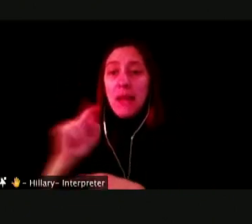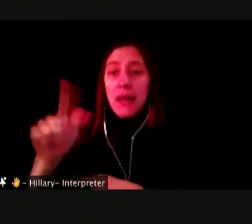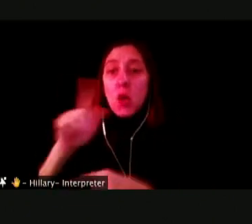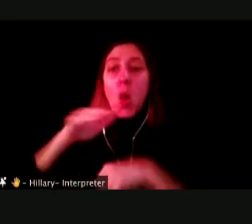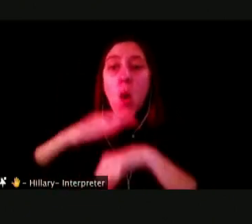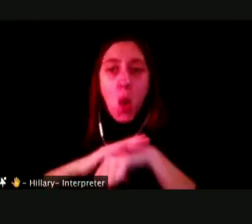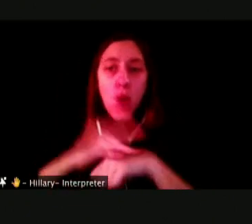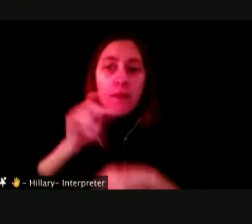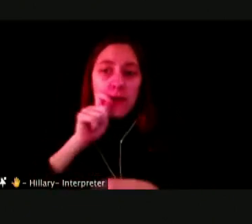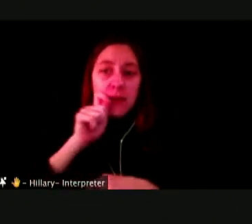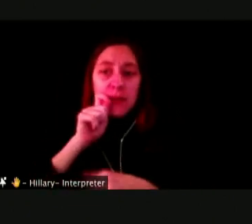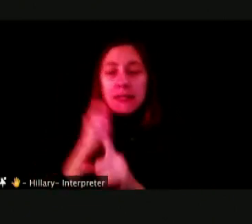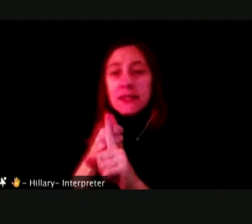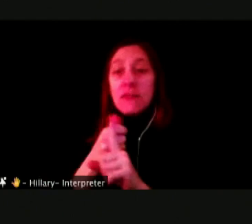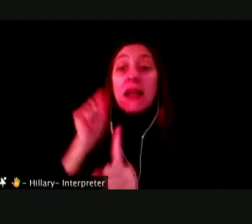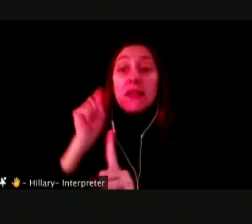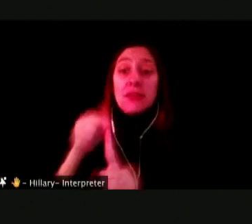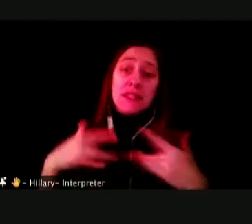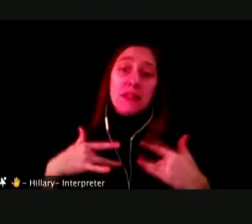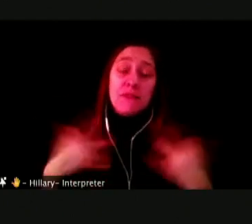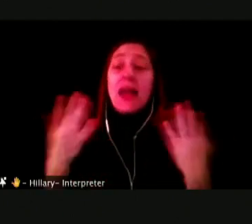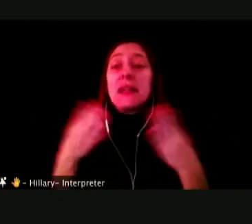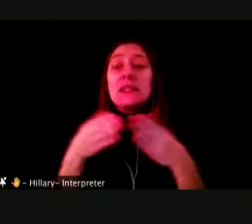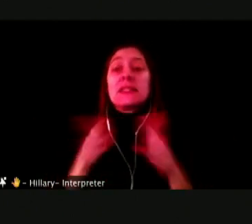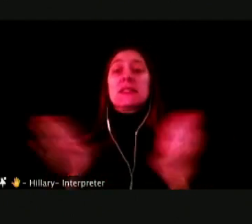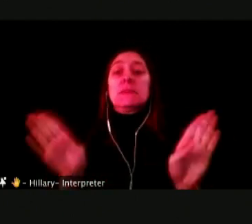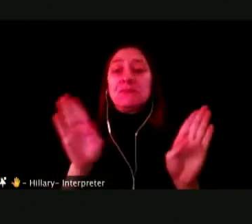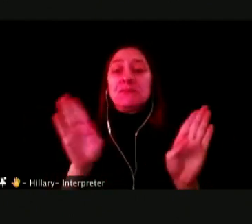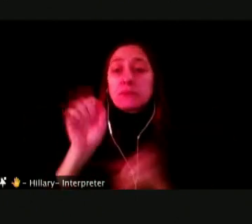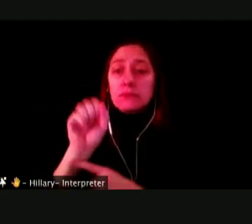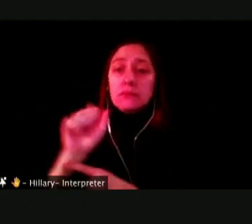THIS EVENT IS A DISTRICT WIDE SSL OPPORTUNITY.